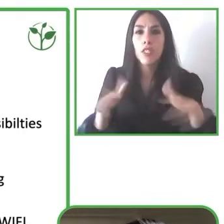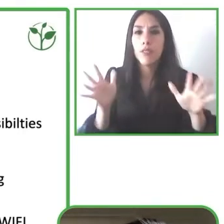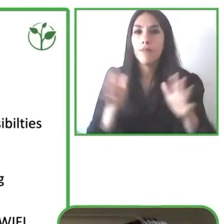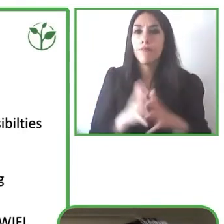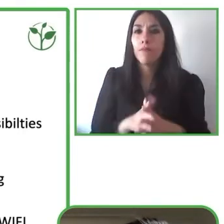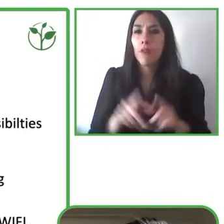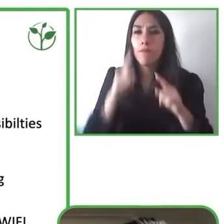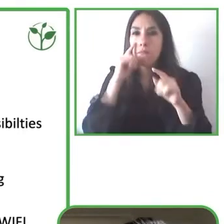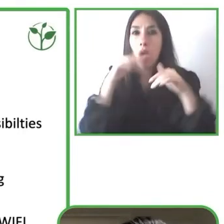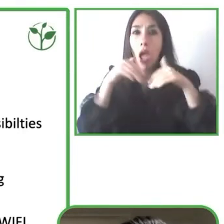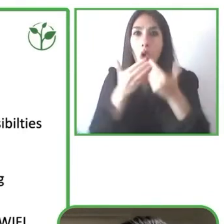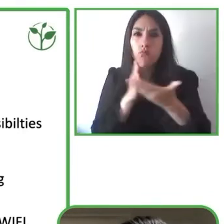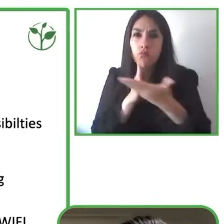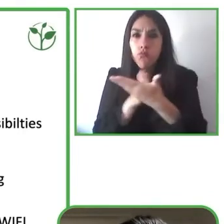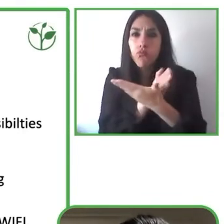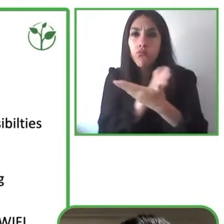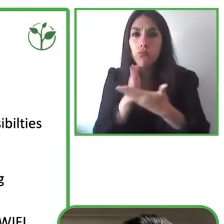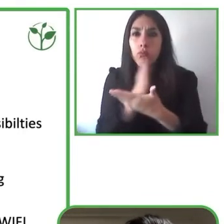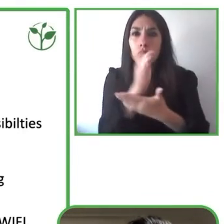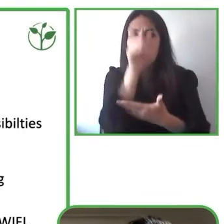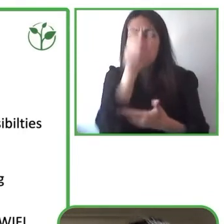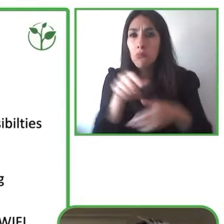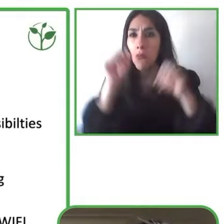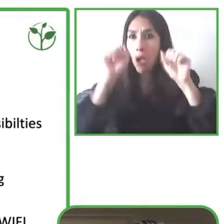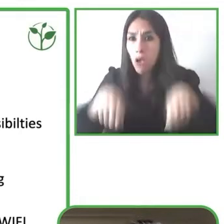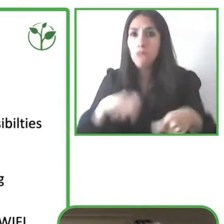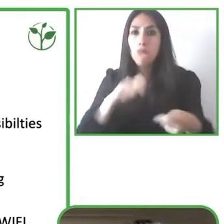don't have anything around your face anymore and through those integrated